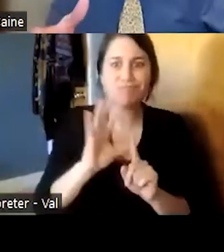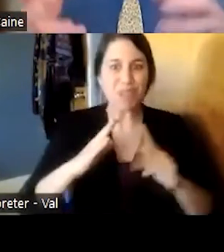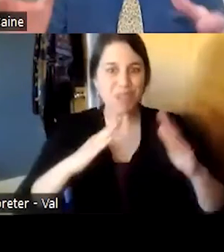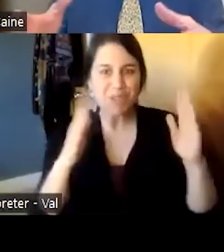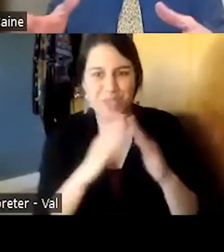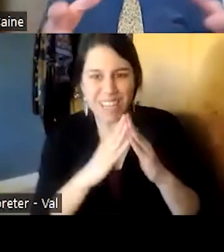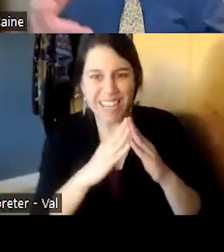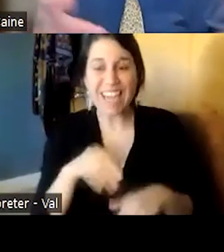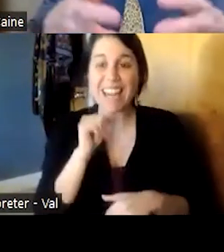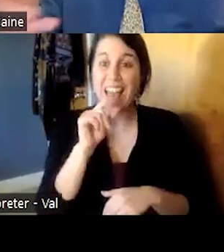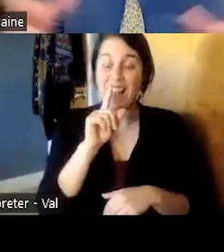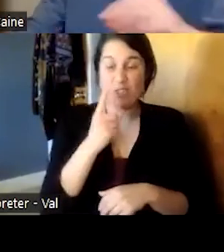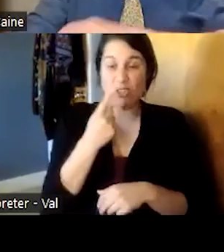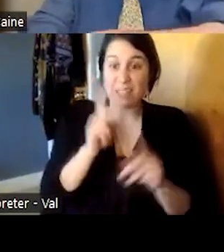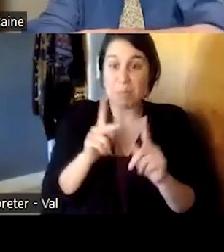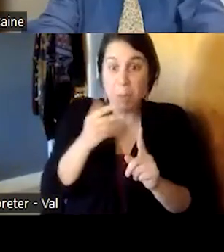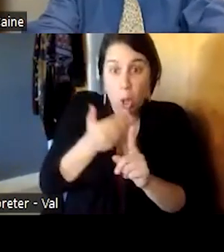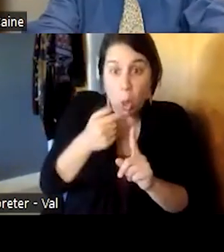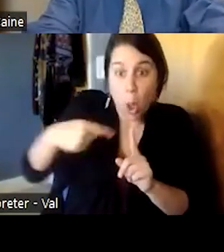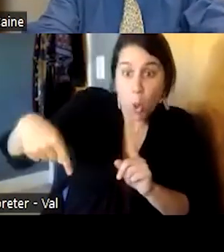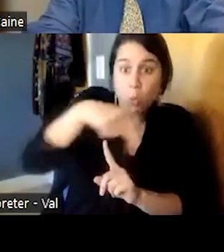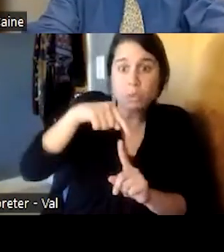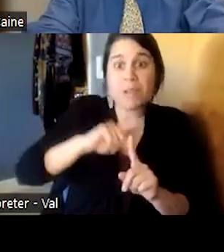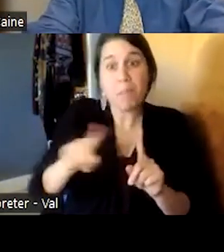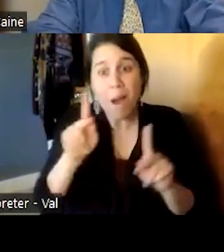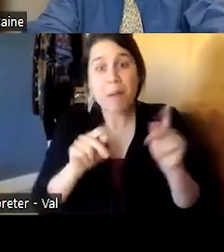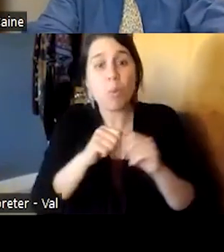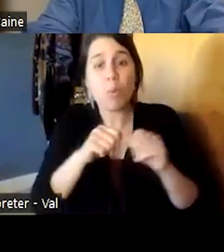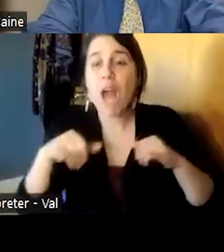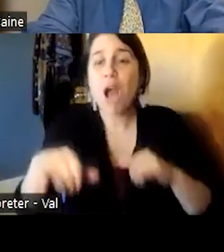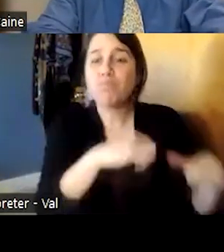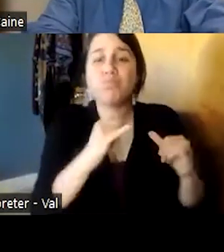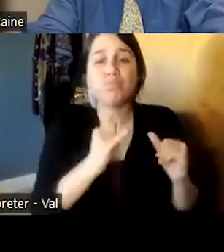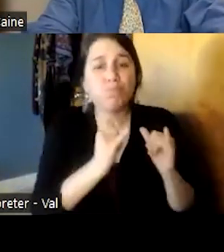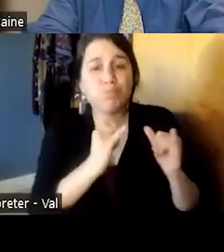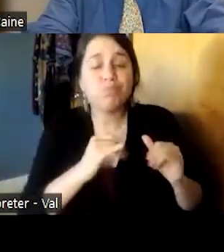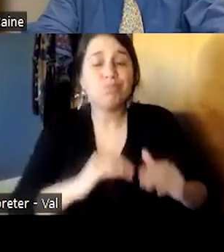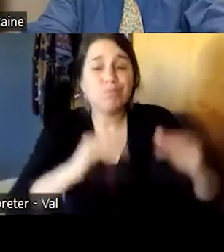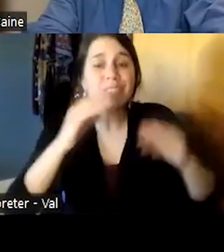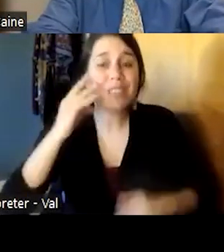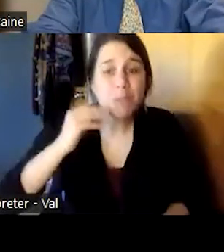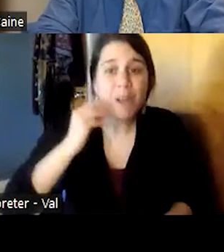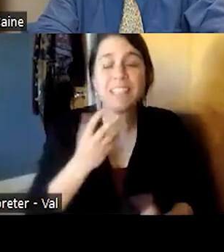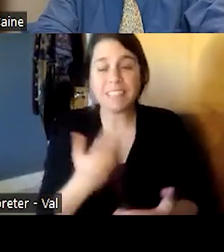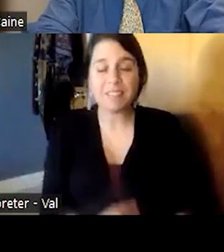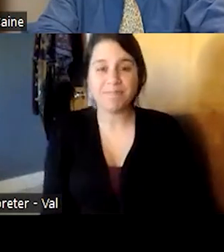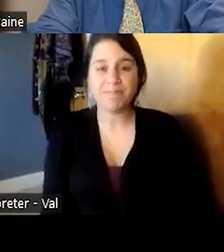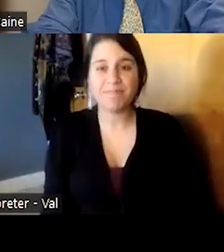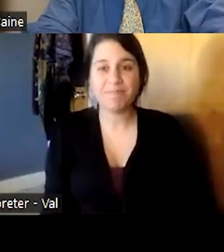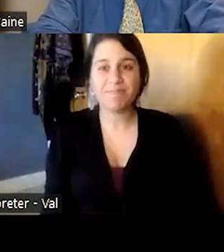spatially but people with collective commonalities and how this is really taking the biopsychosocial